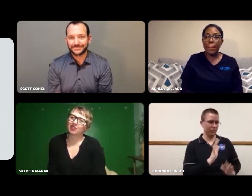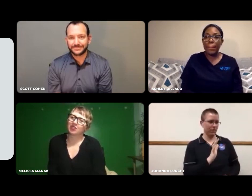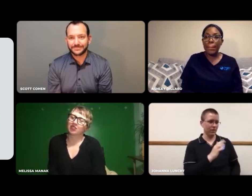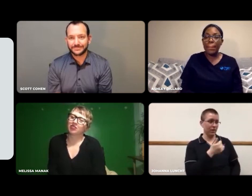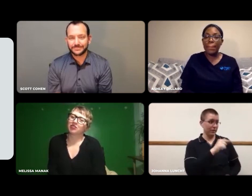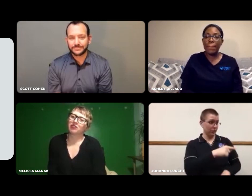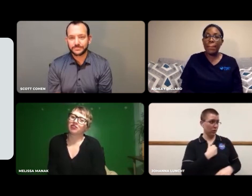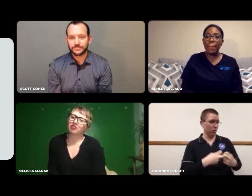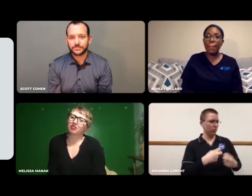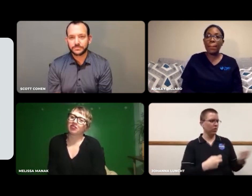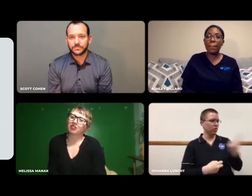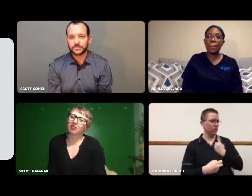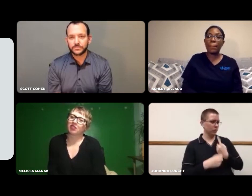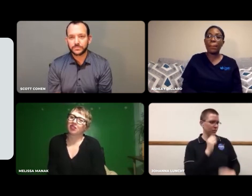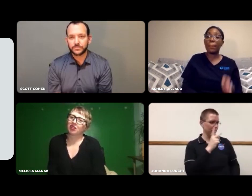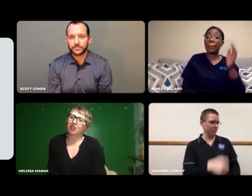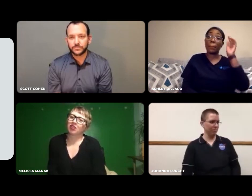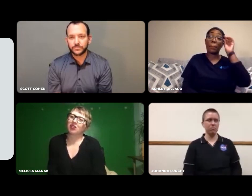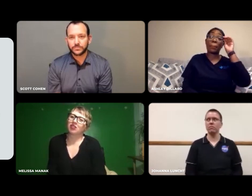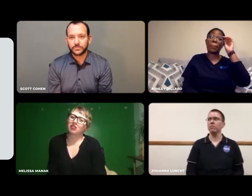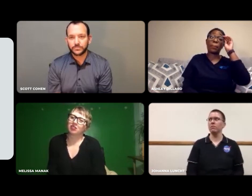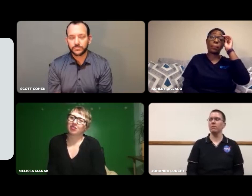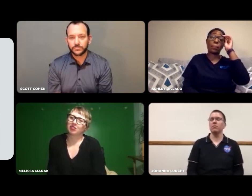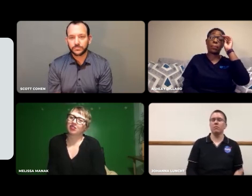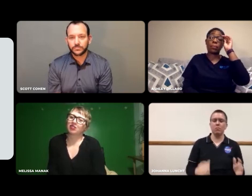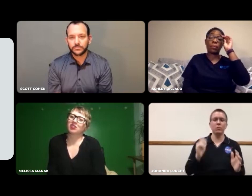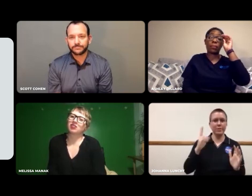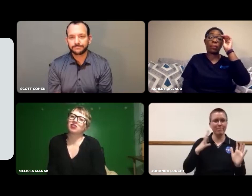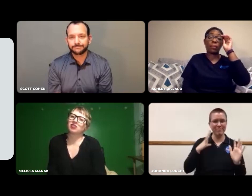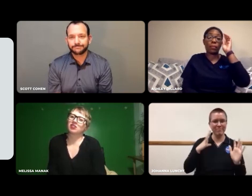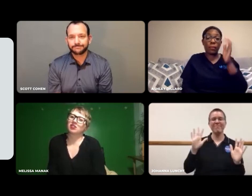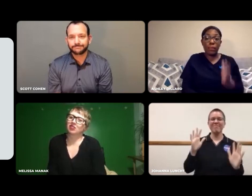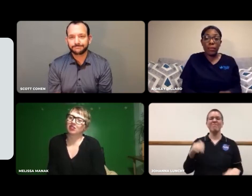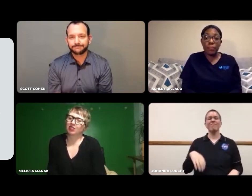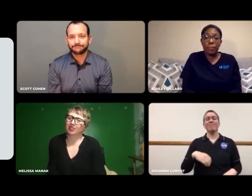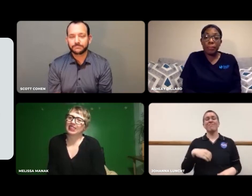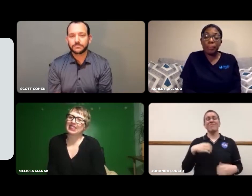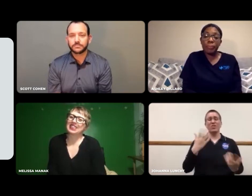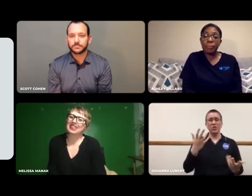Just talk to me about it," my mentor said.